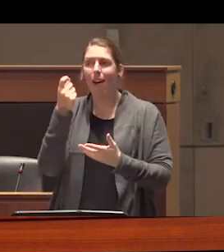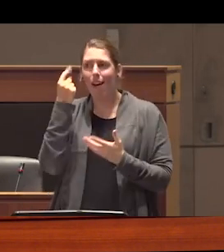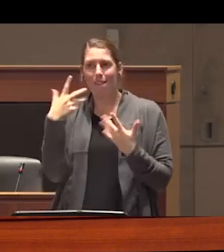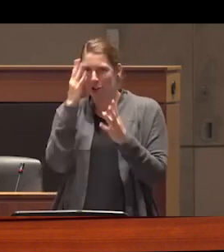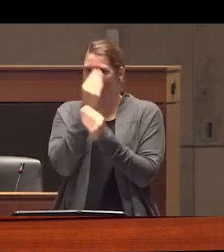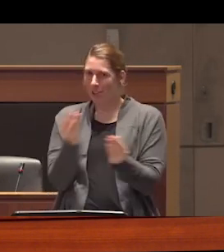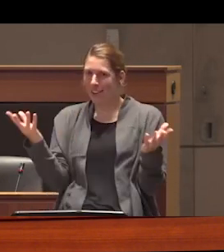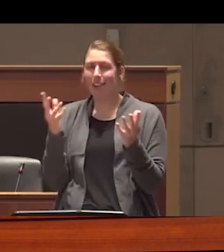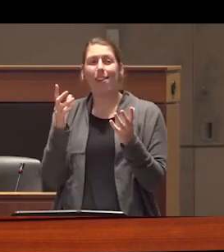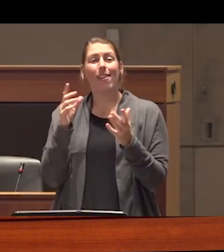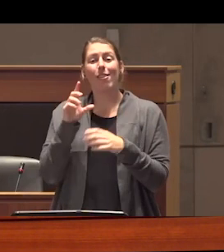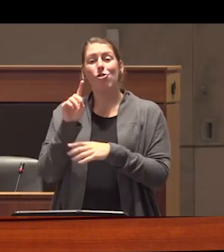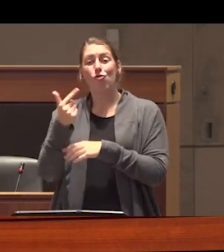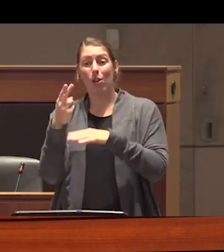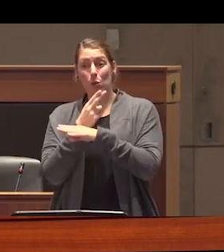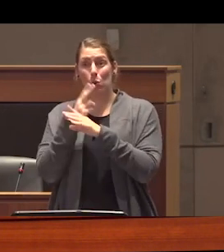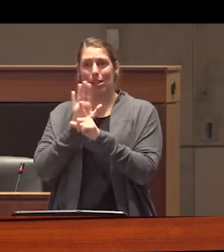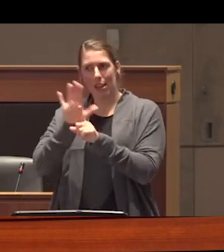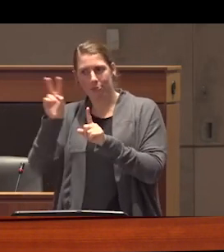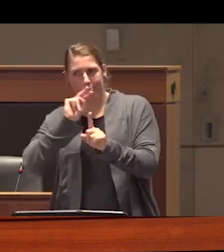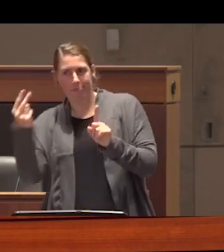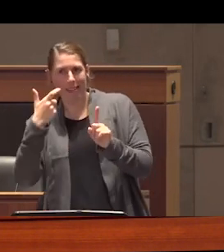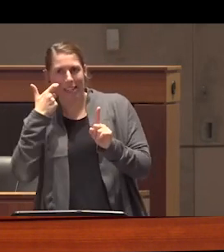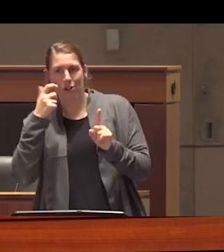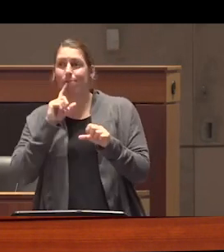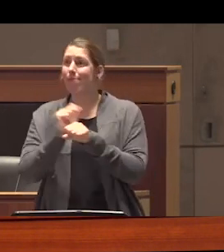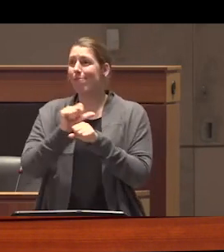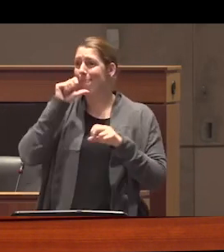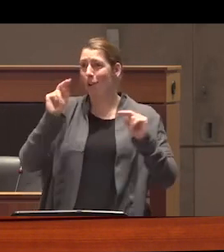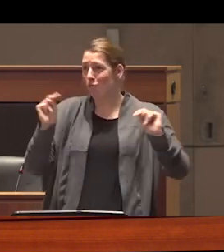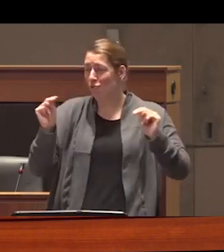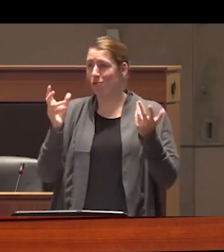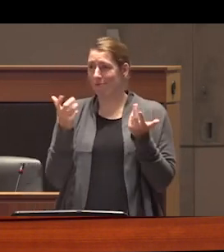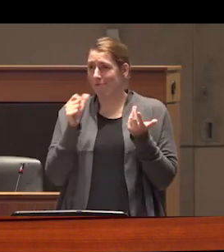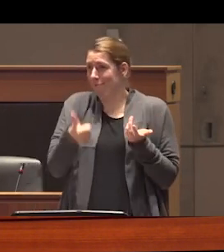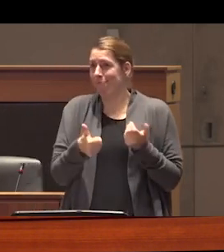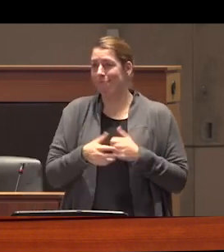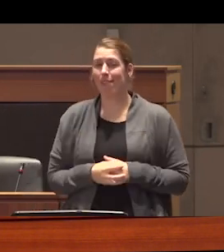how beliefs about drug use and therefore addiction are anything but neutral or objective as rates of